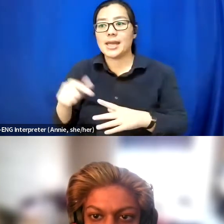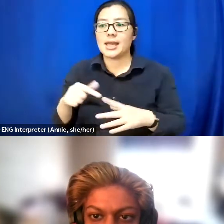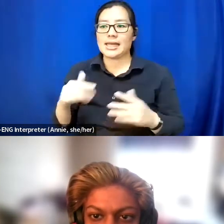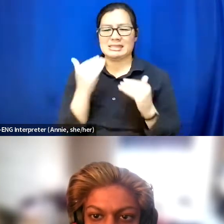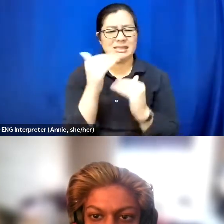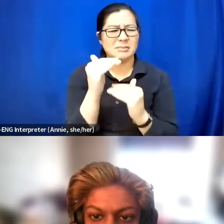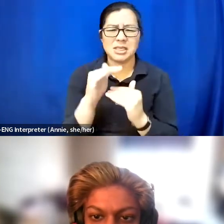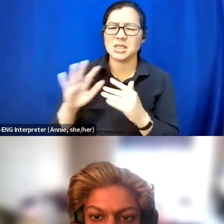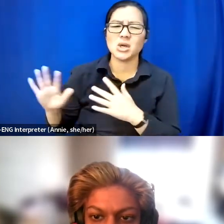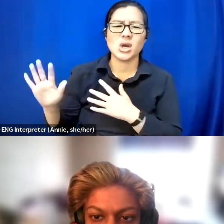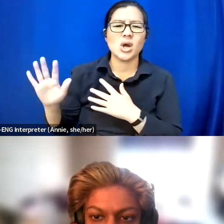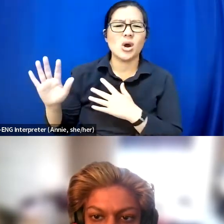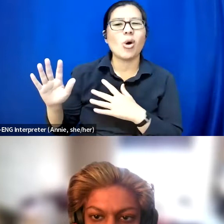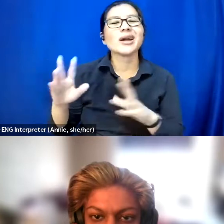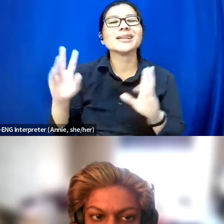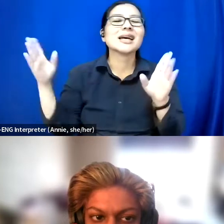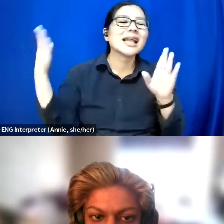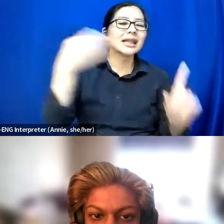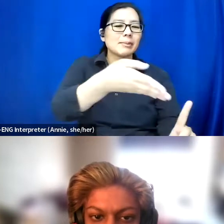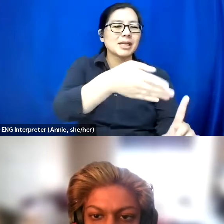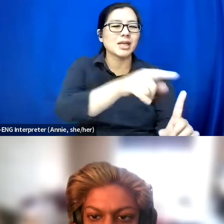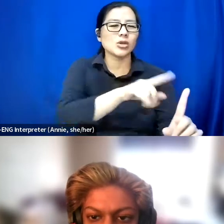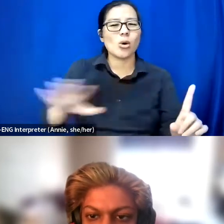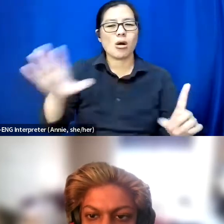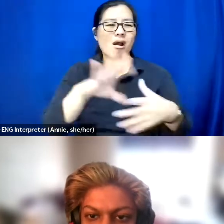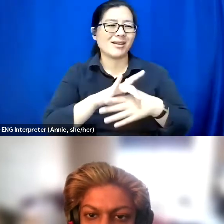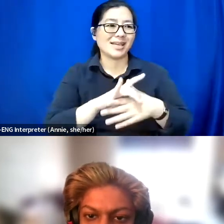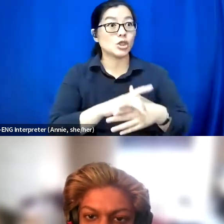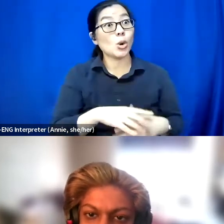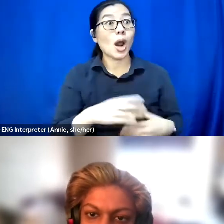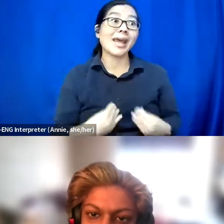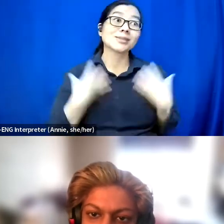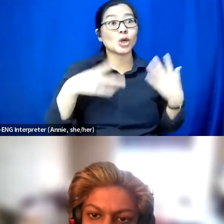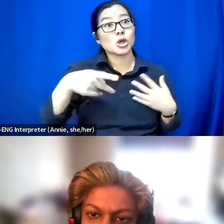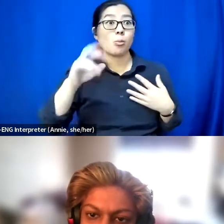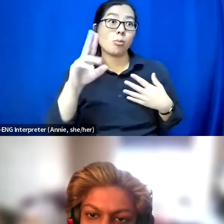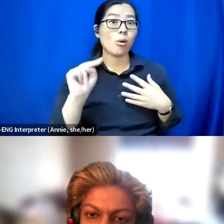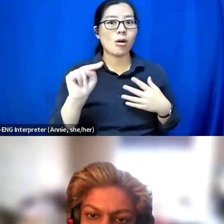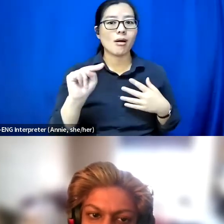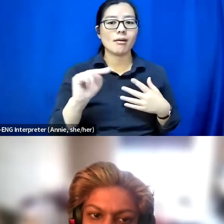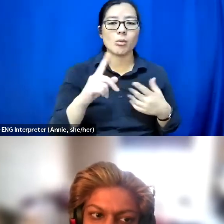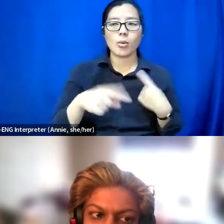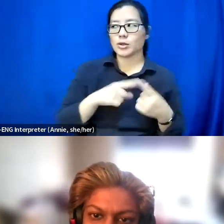or how do you feel when your content is shared this way whether as a creator individual.